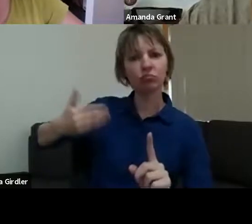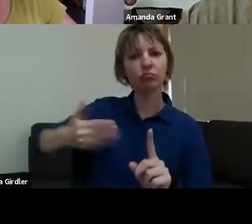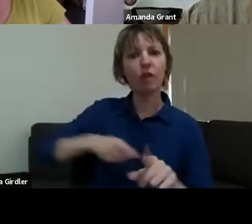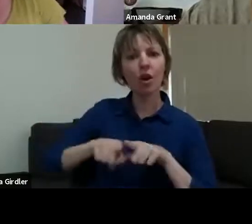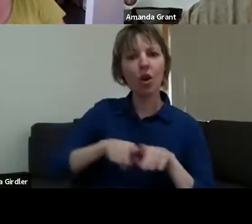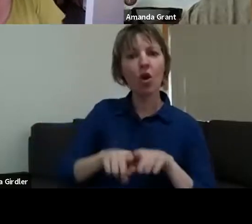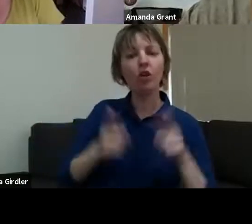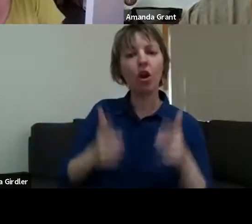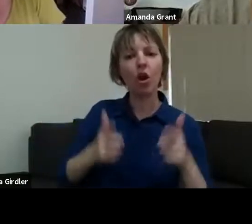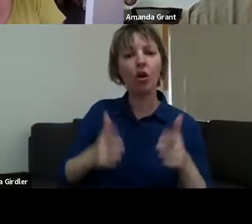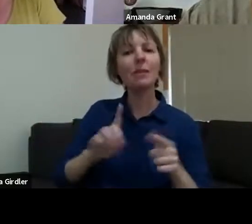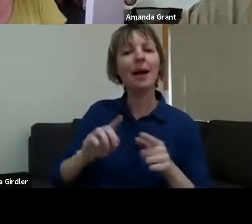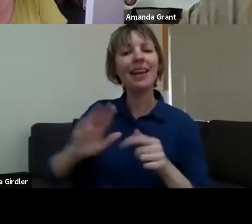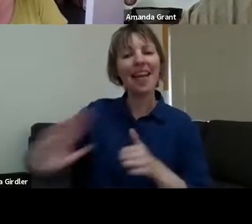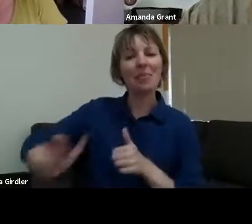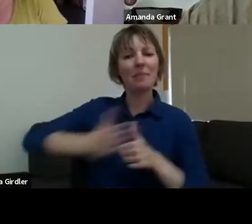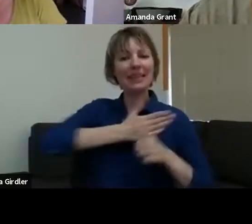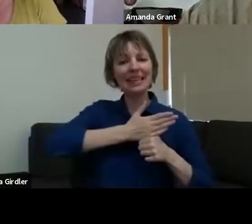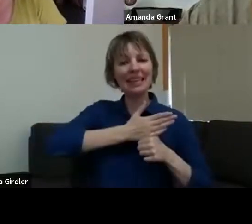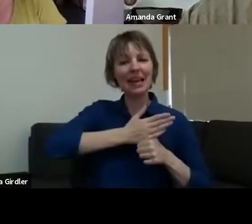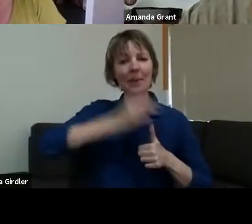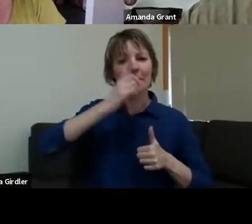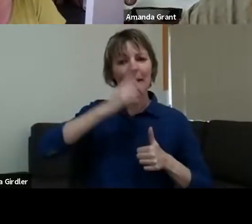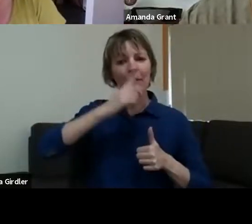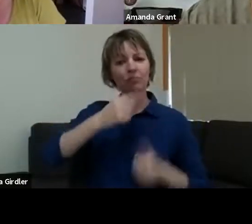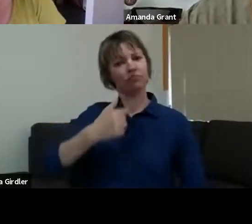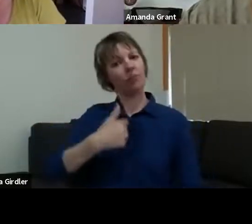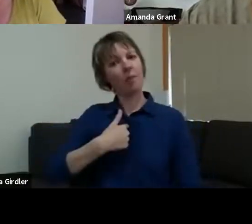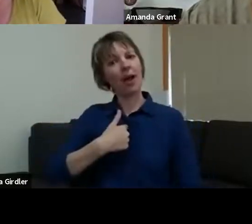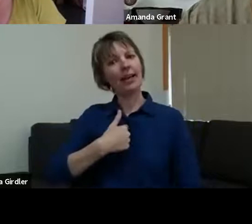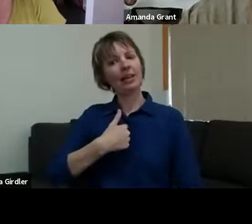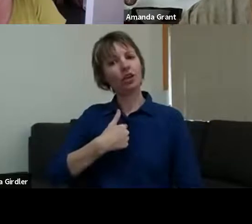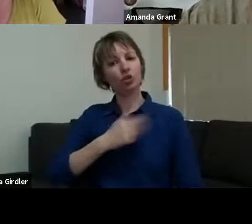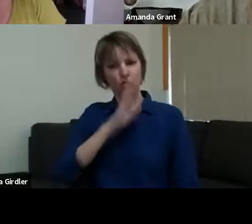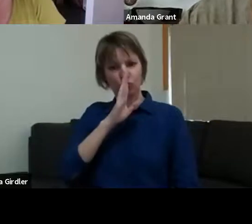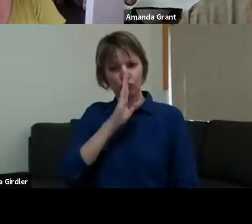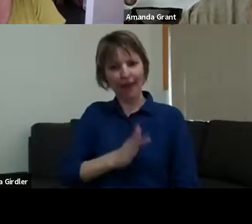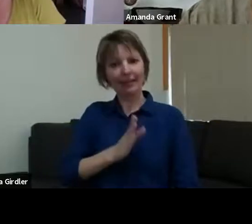directly affected or indirectly affected or how affected. Then it took only a couple of years to realise that everyone was affected.